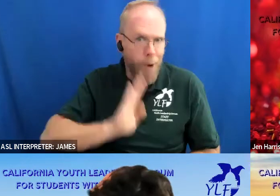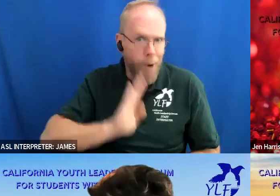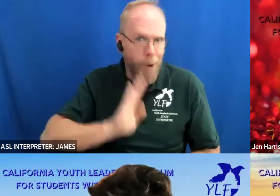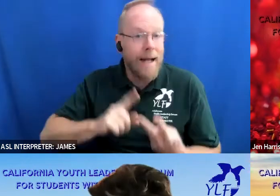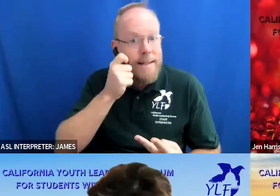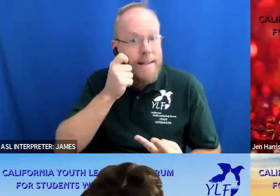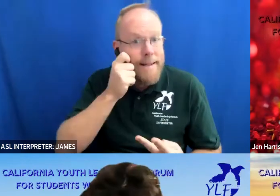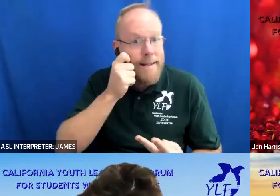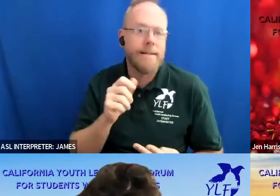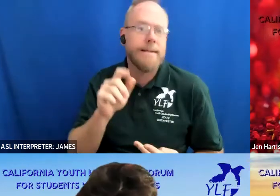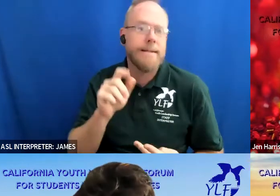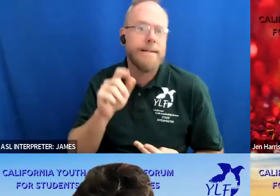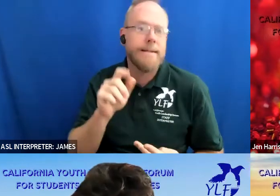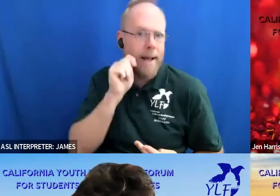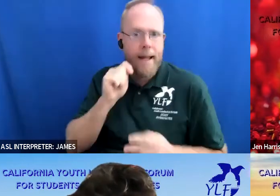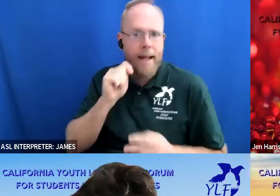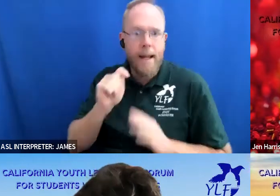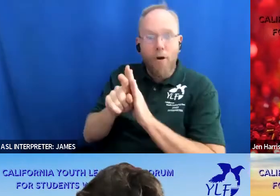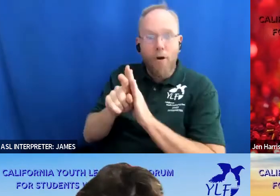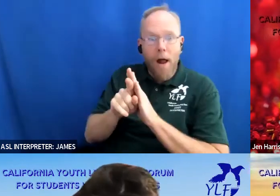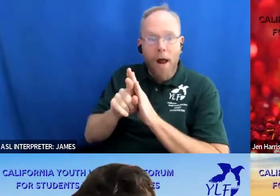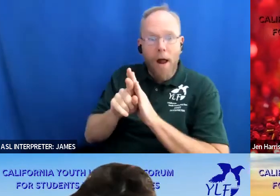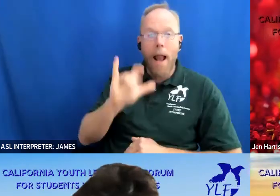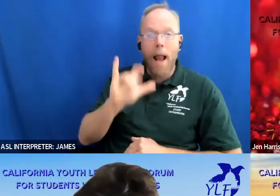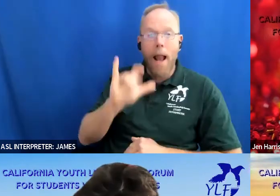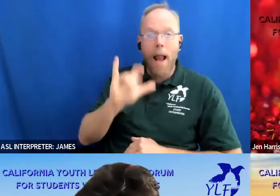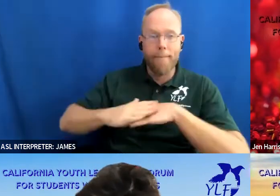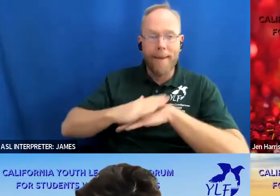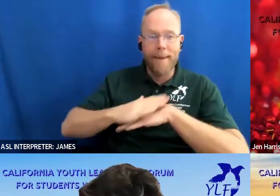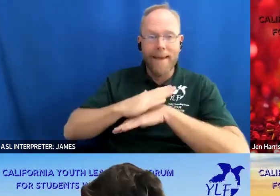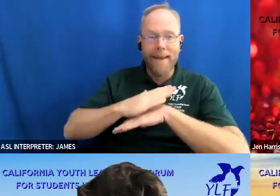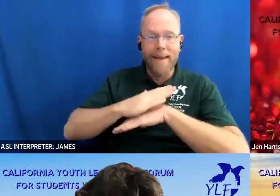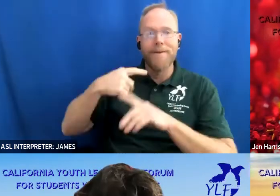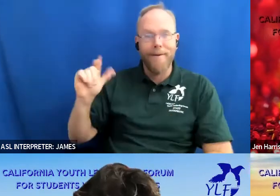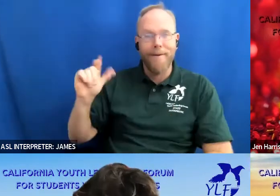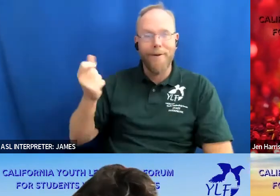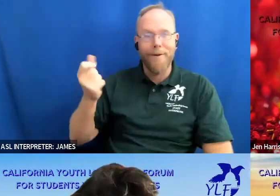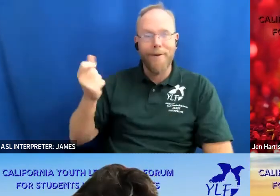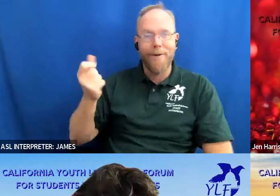is the ylf beach logo and yeah i'm excited to lead you through some cheers pass it to matt